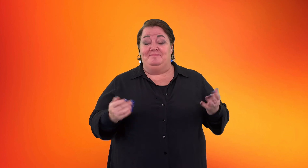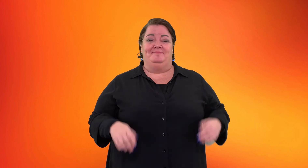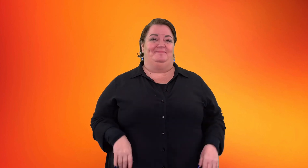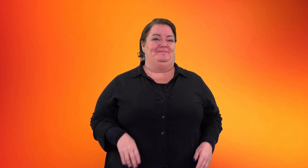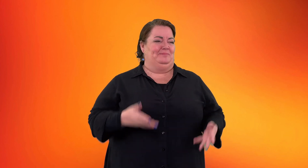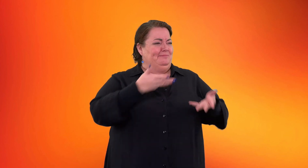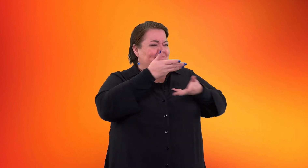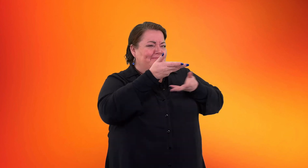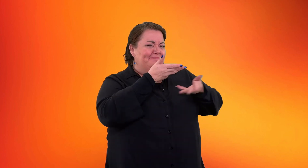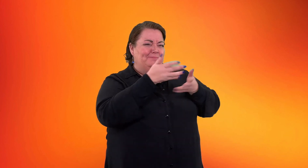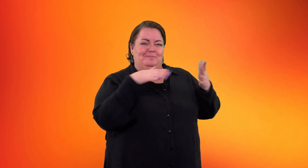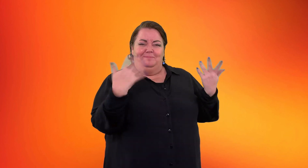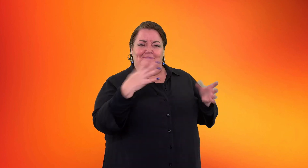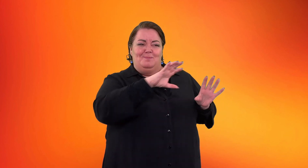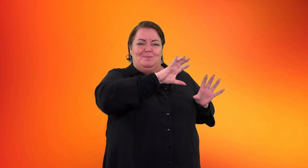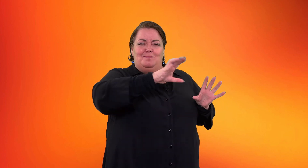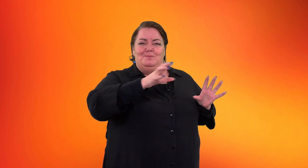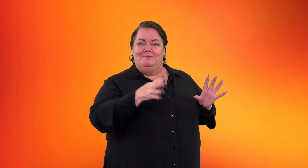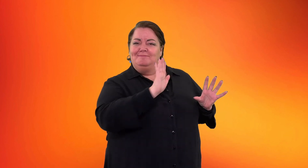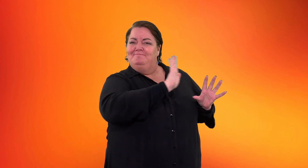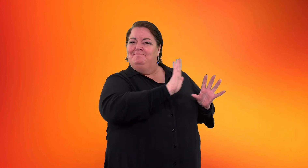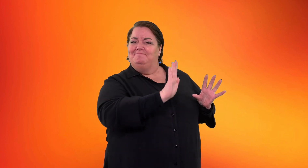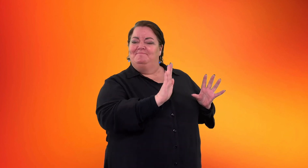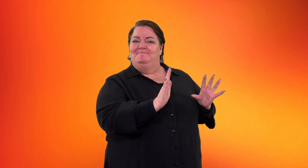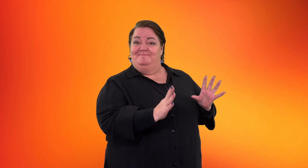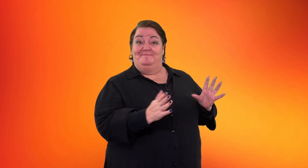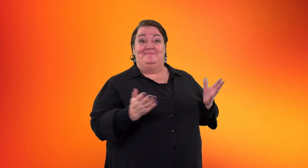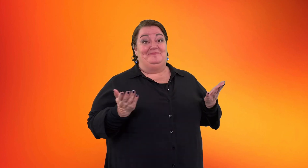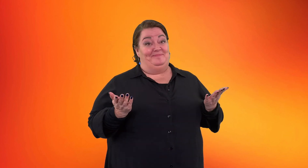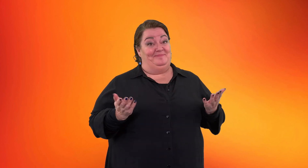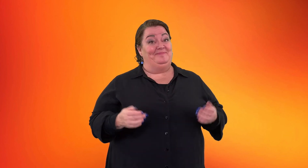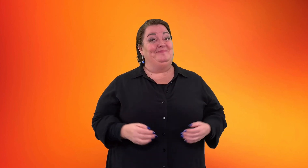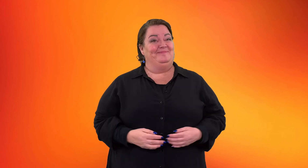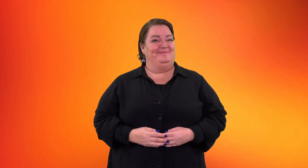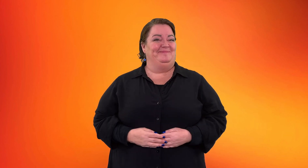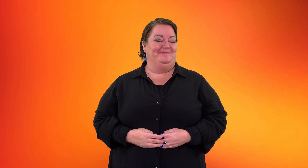it's different around the world!